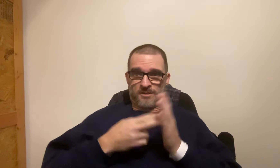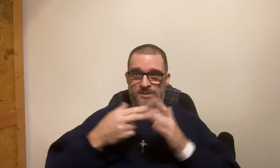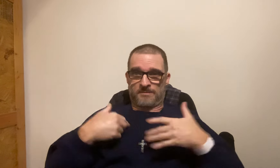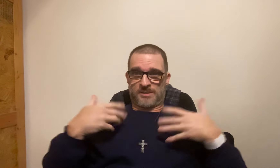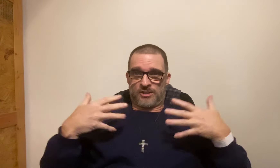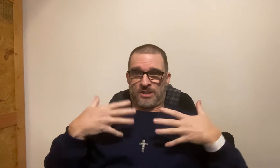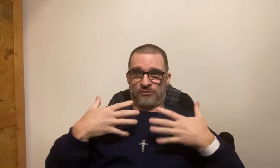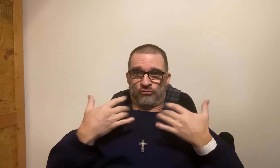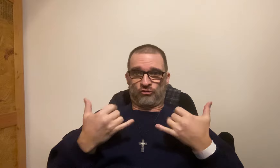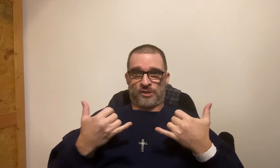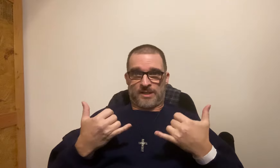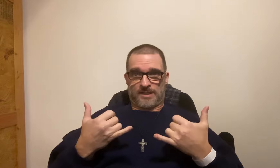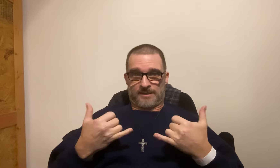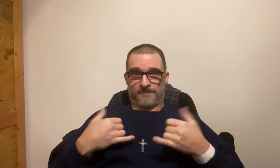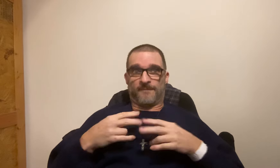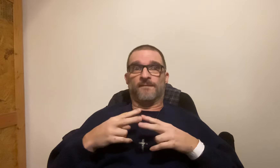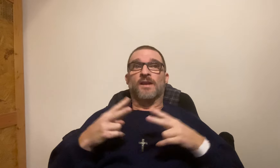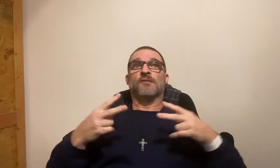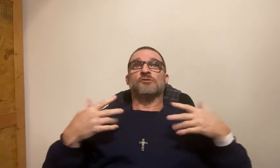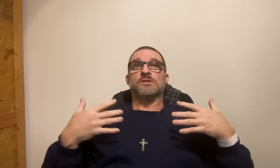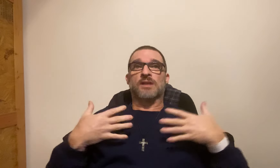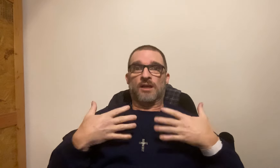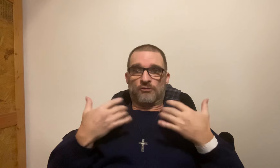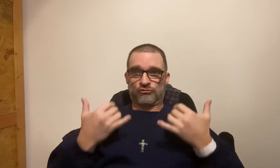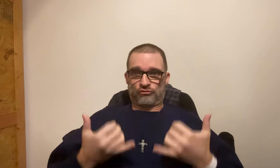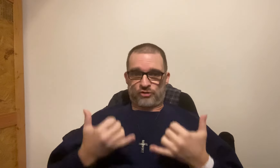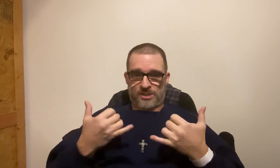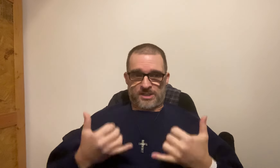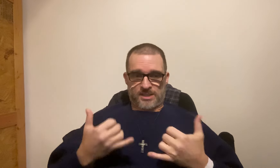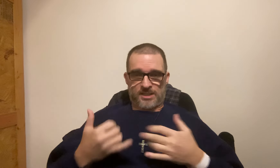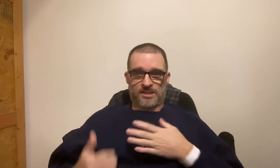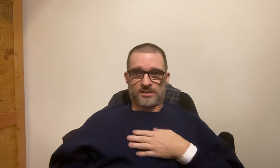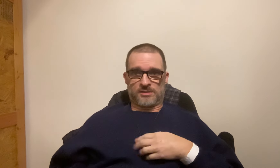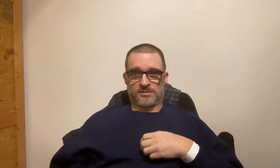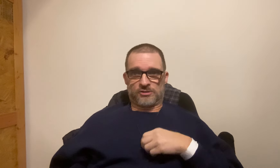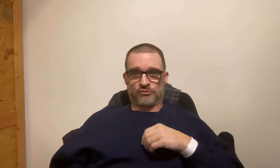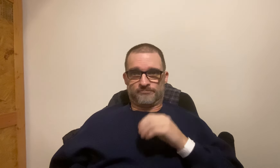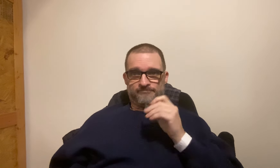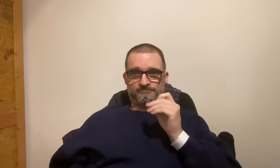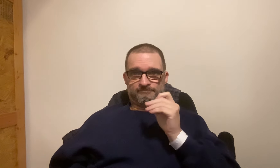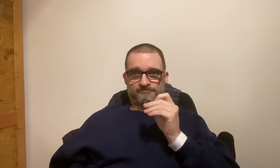I told my wife, honestly I'm scared right now. I'm very scared right now.